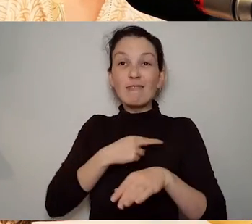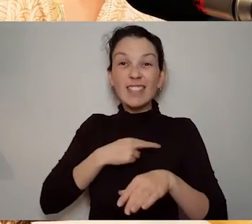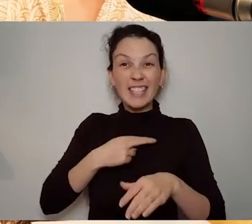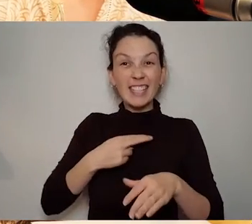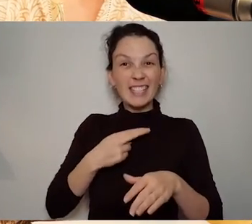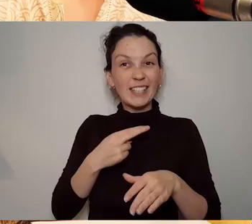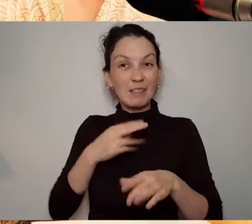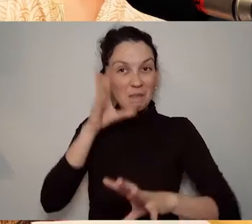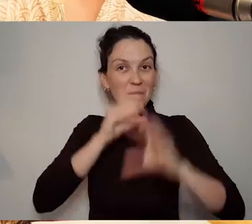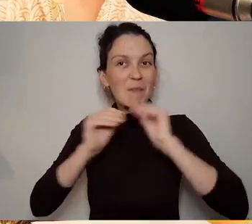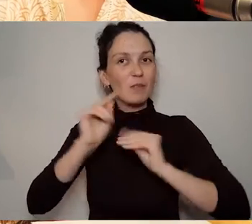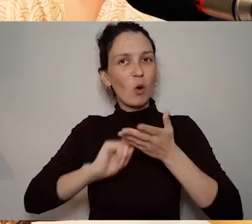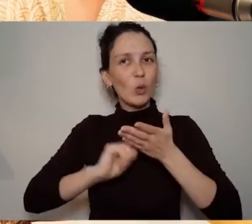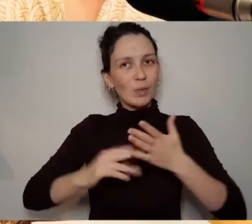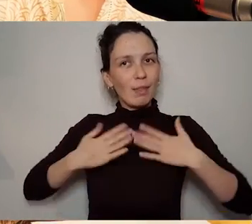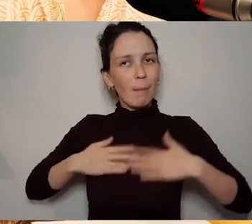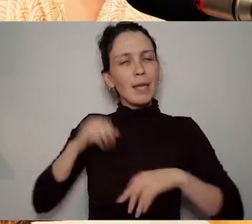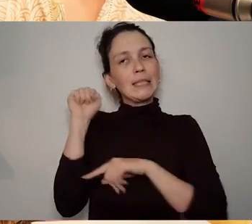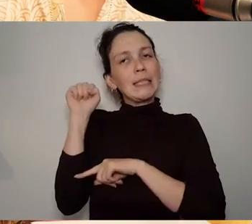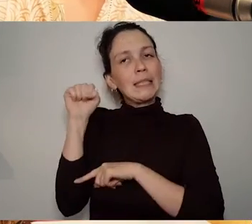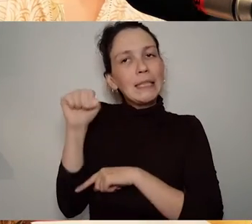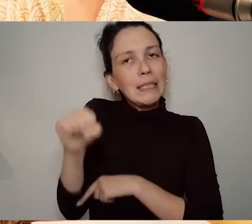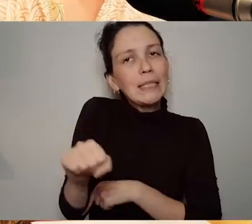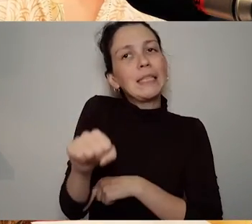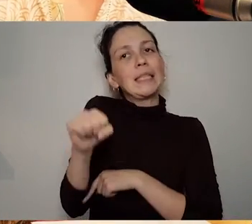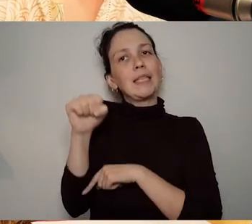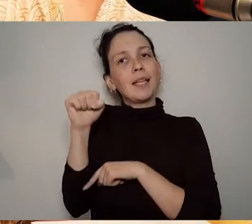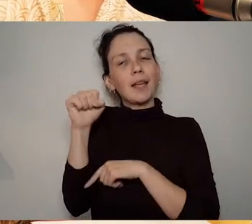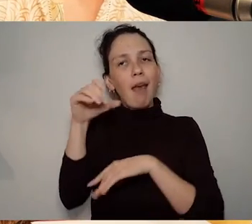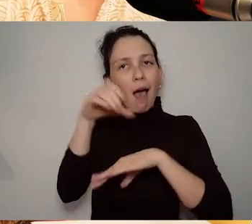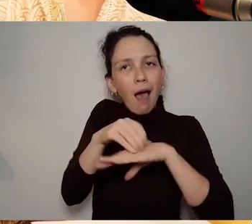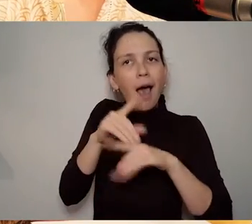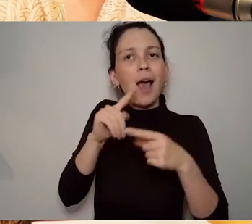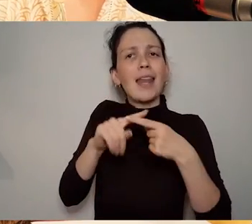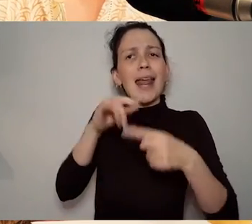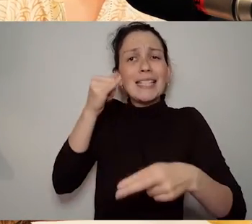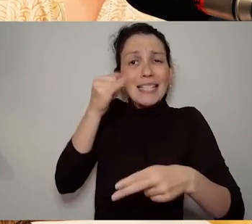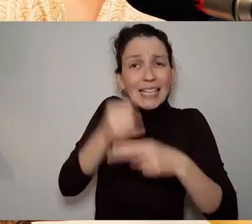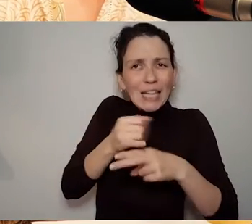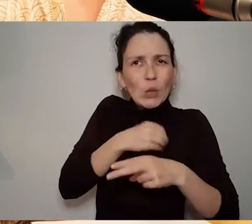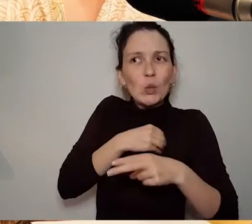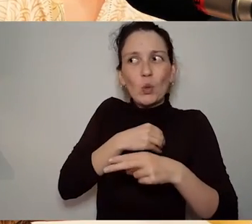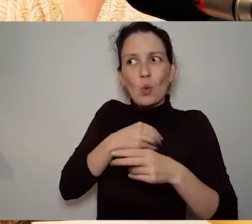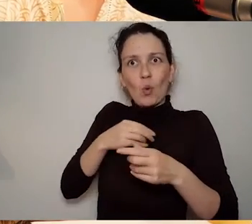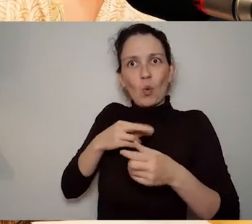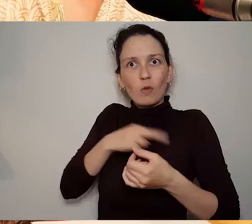into Deevy's work which is which has a momentum of its own and we're helping that momentum to go forward